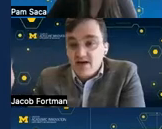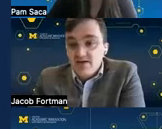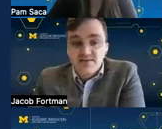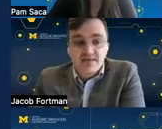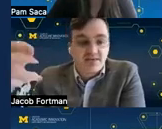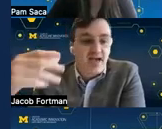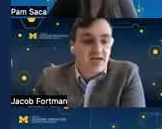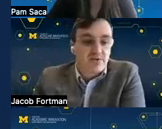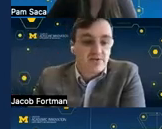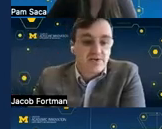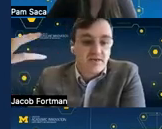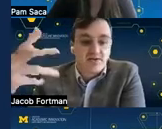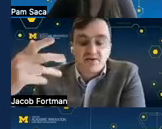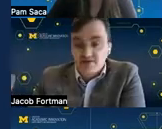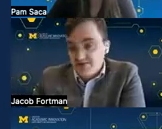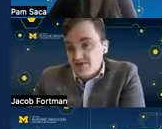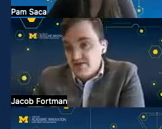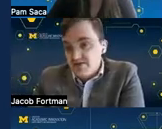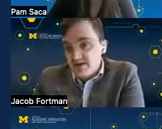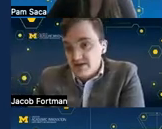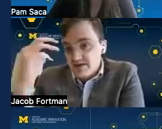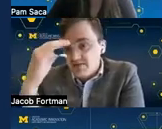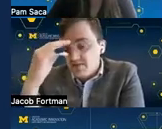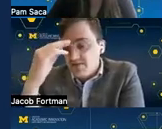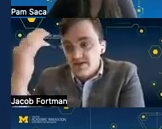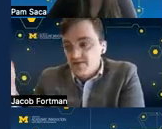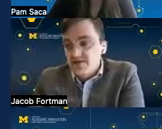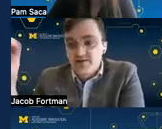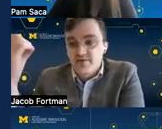outcomes these are the actual goals that learners are to achieve within a within a curriculum or